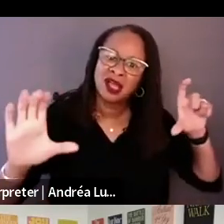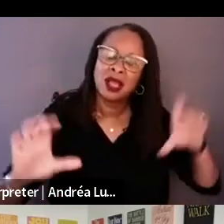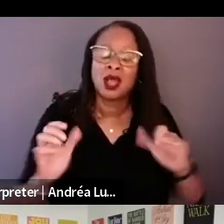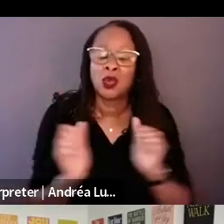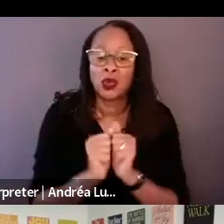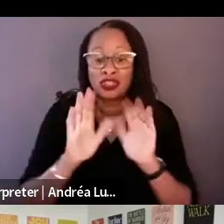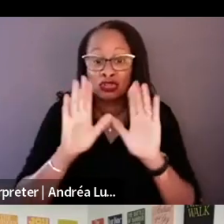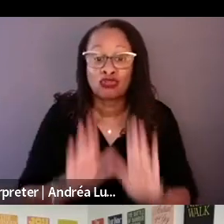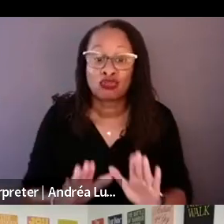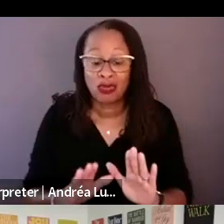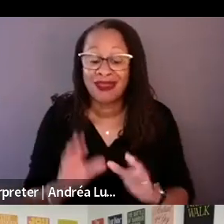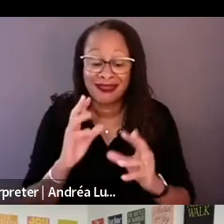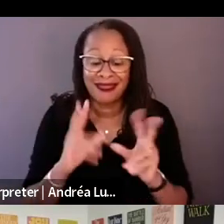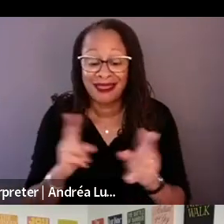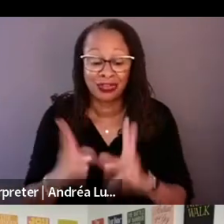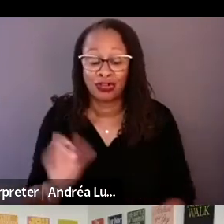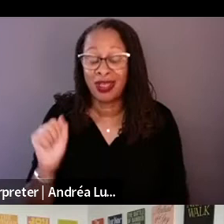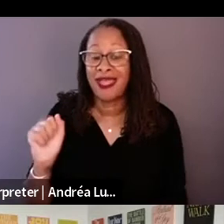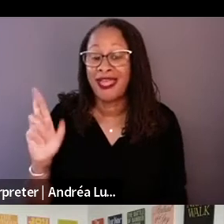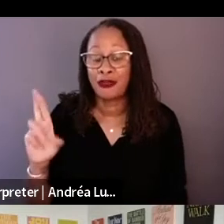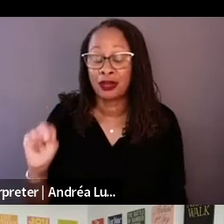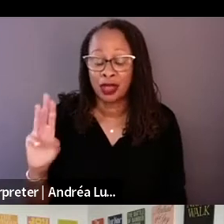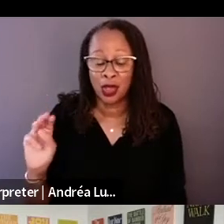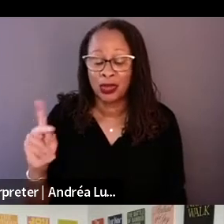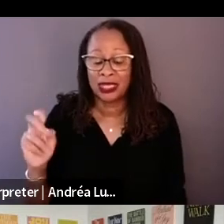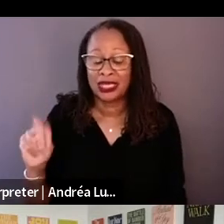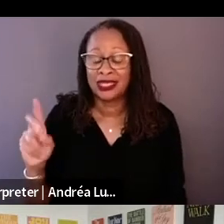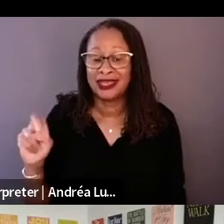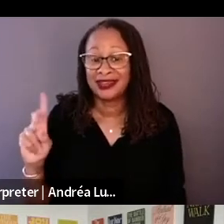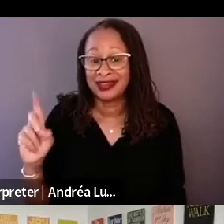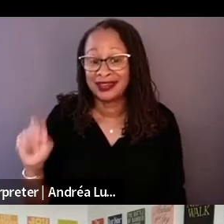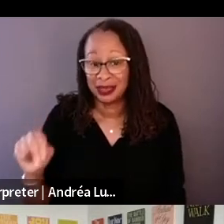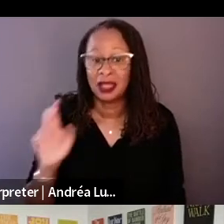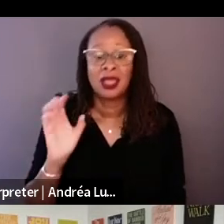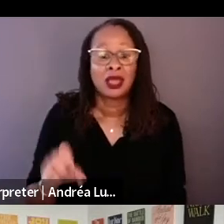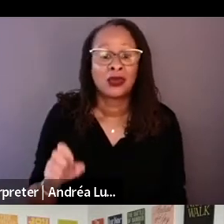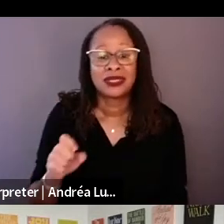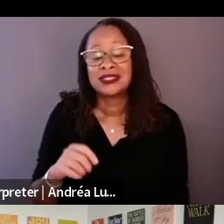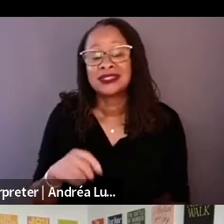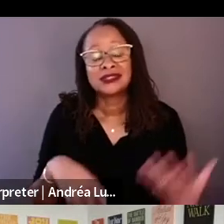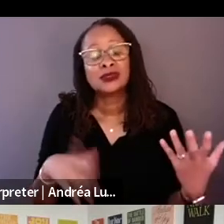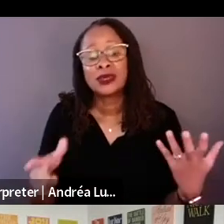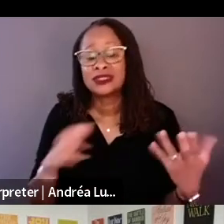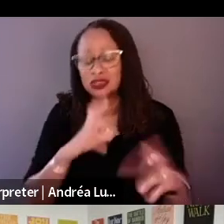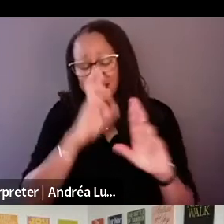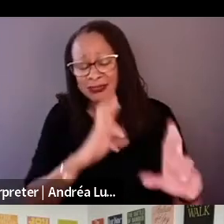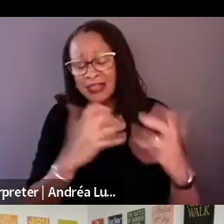the film. We were saying they would get them on their own.